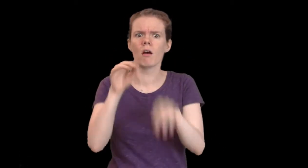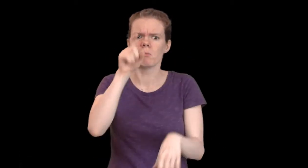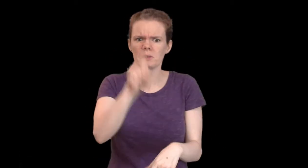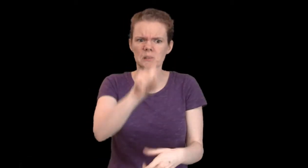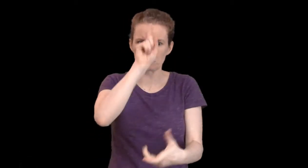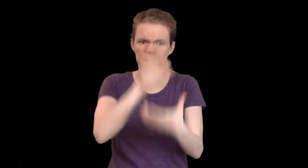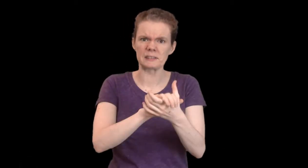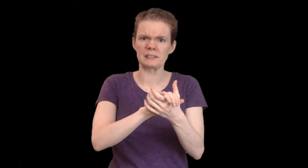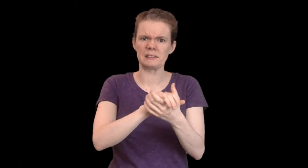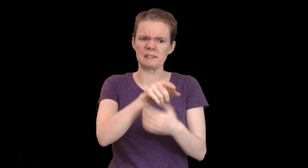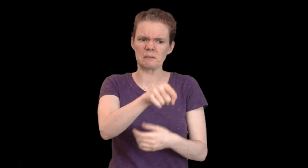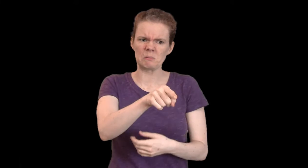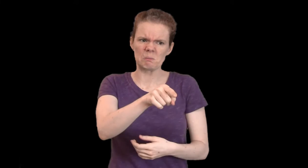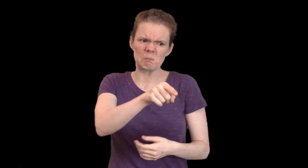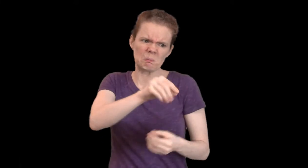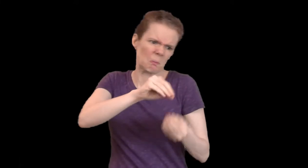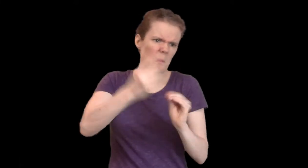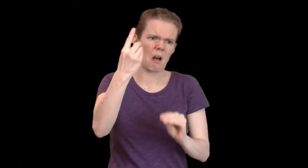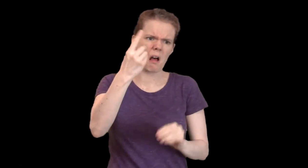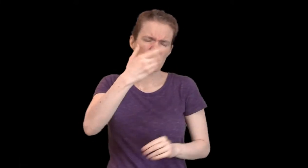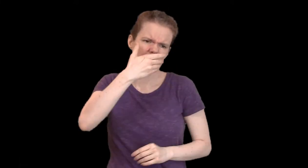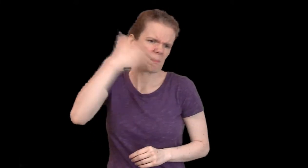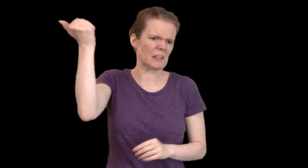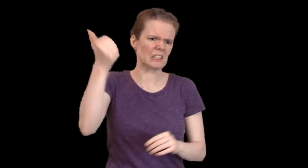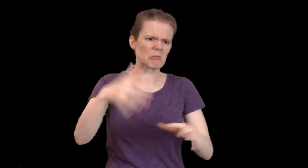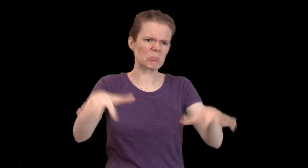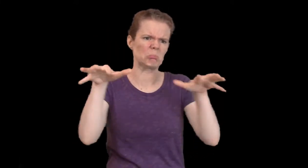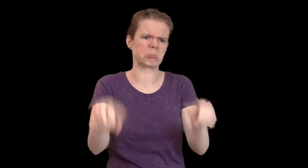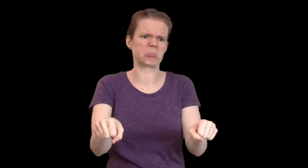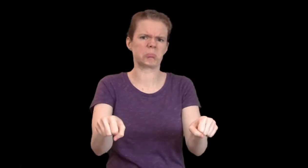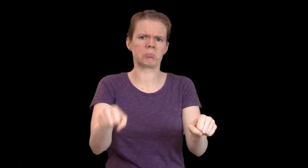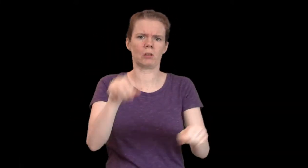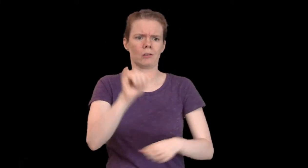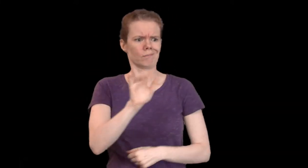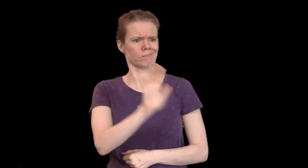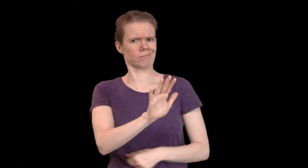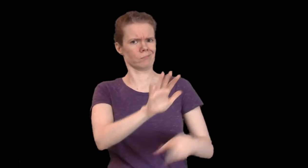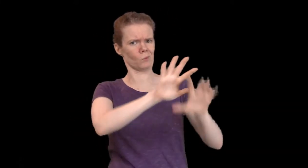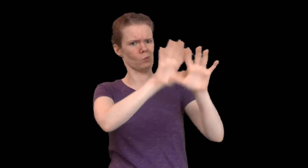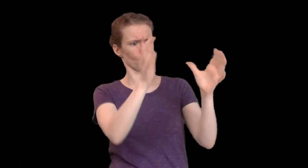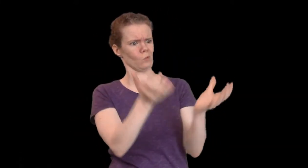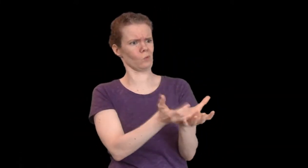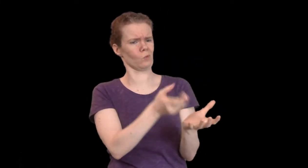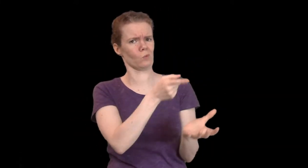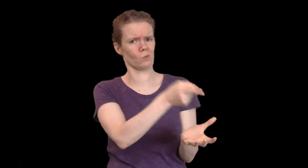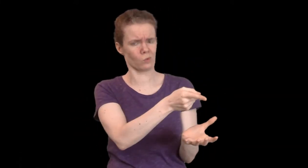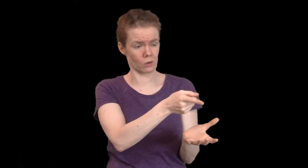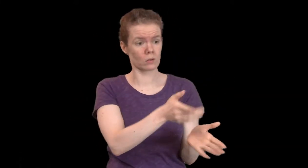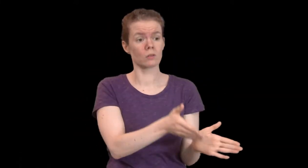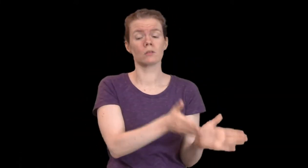The population is forced to believe in the state. Their dominant governmental system is the best. This is the essence of Eiji's world.